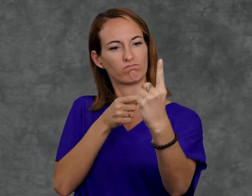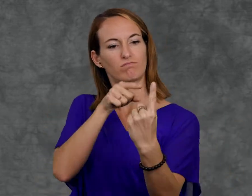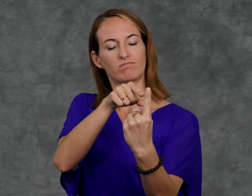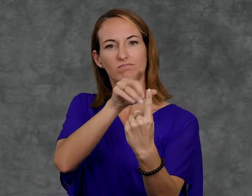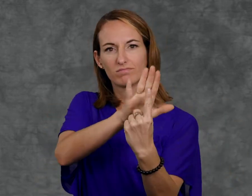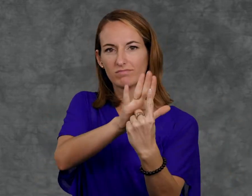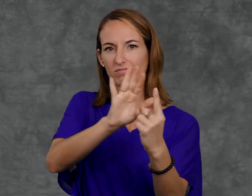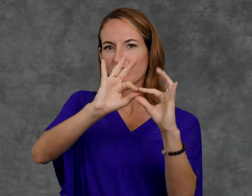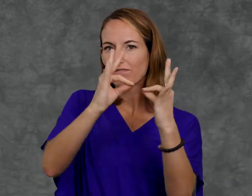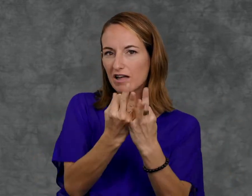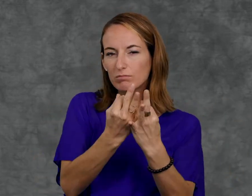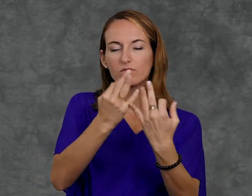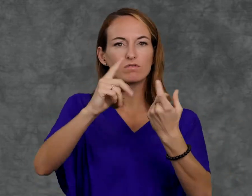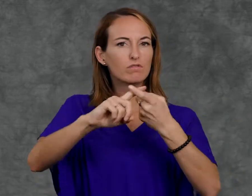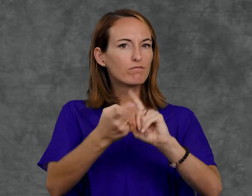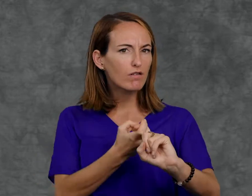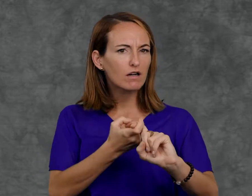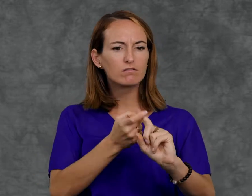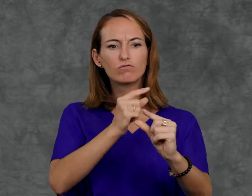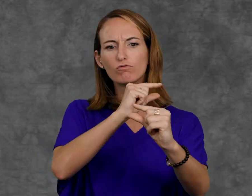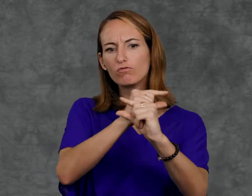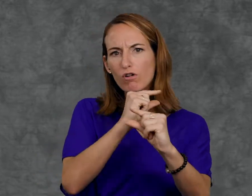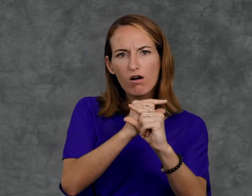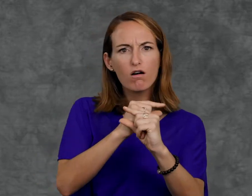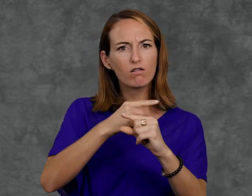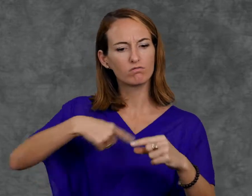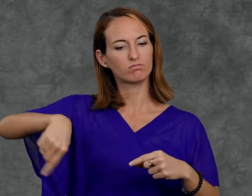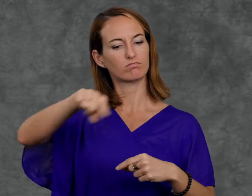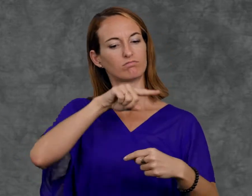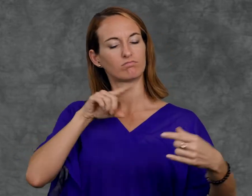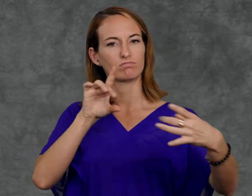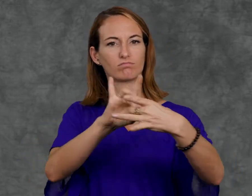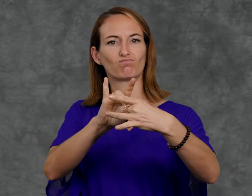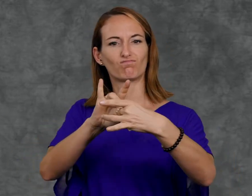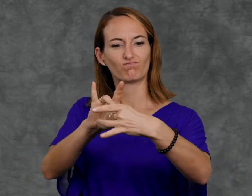communicates our commitment to partnership with the people we support,